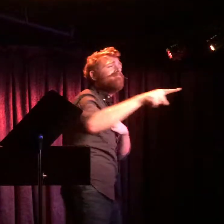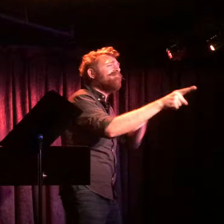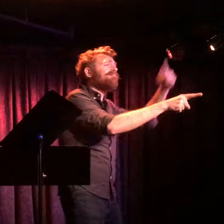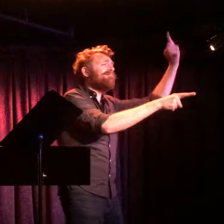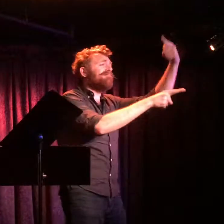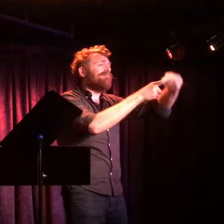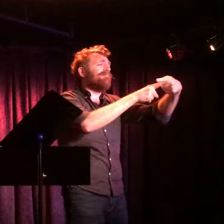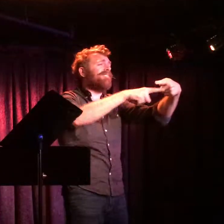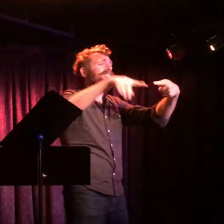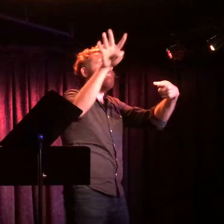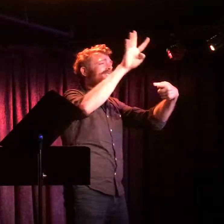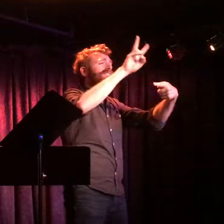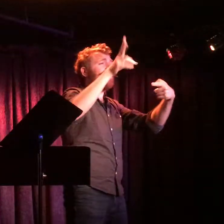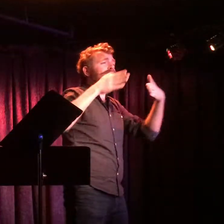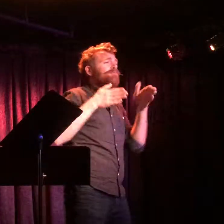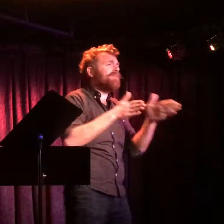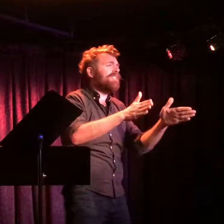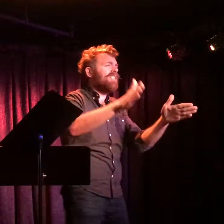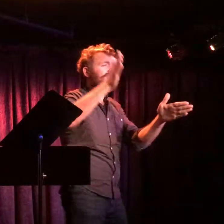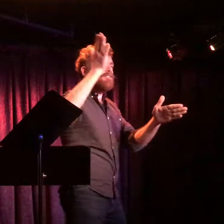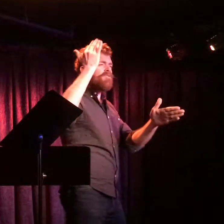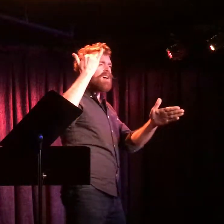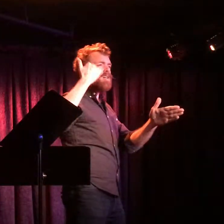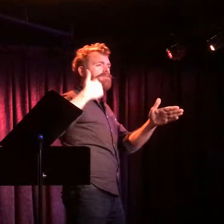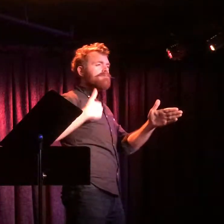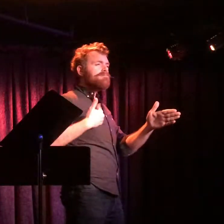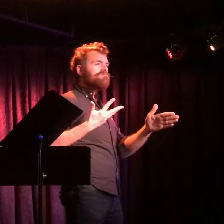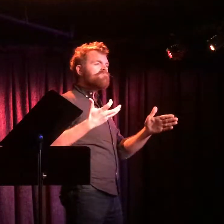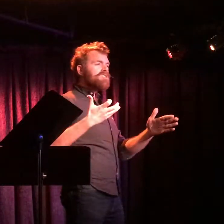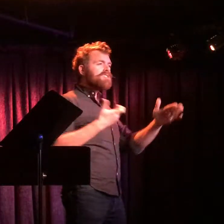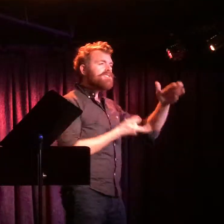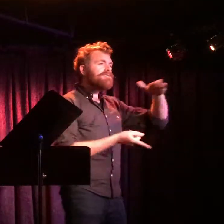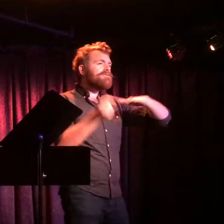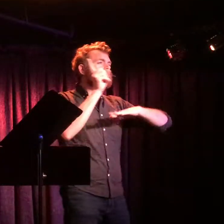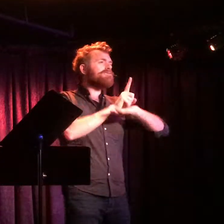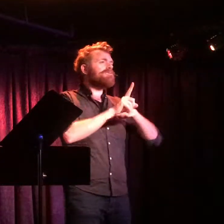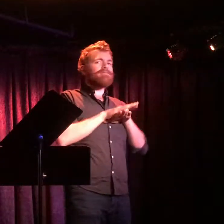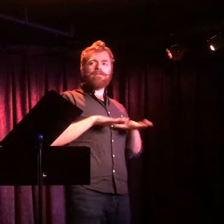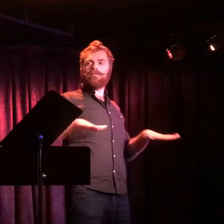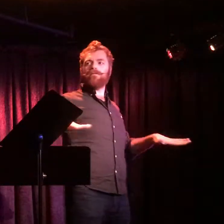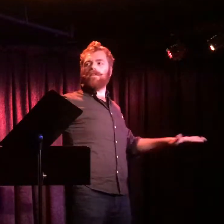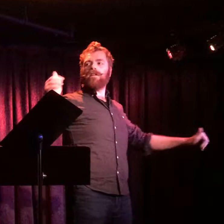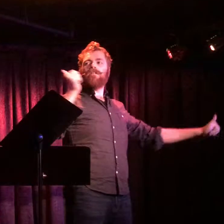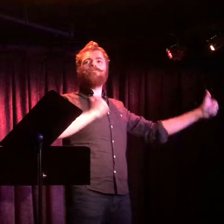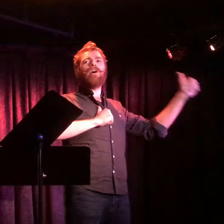Pounding 42nd Street to be in a show.